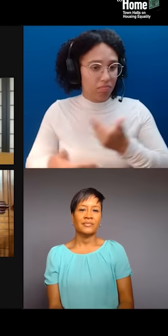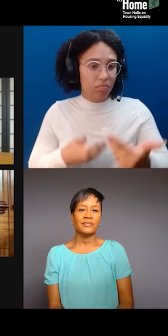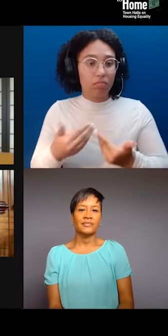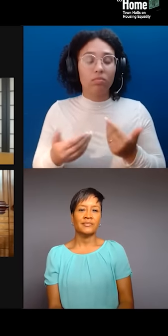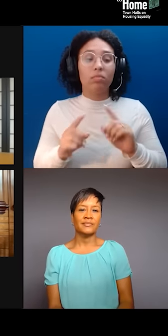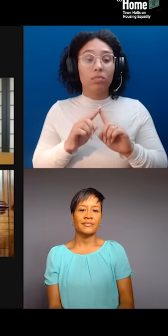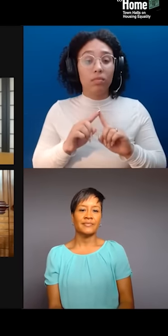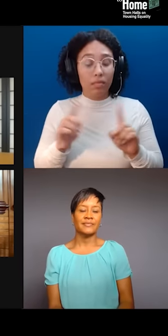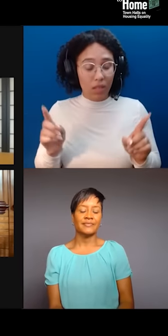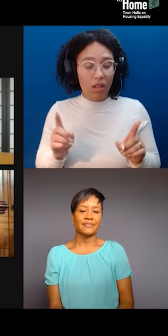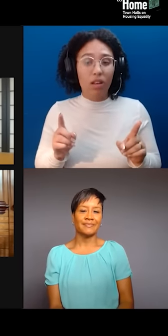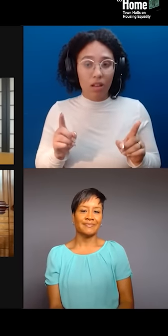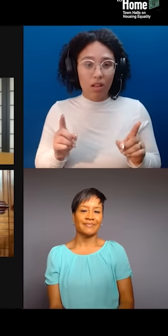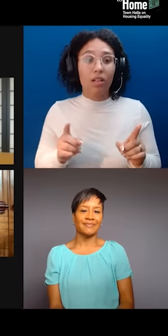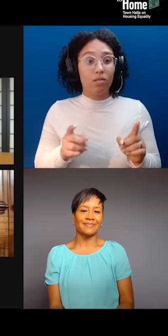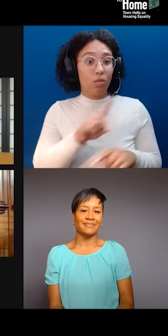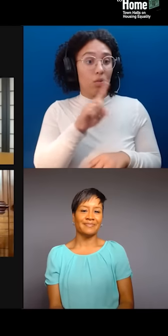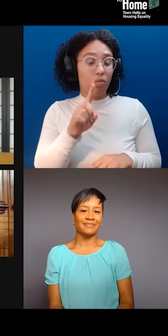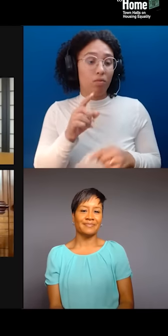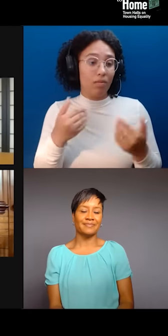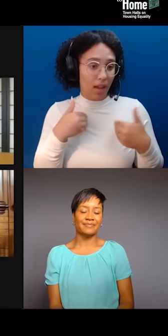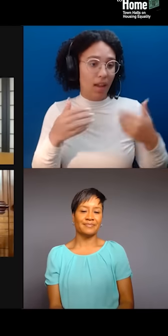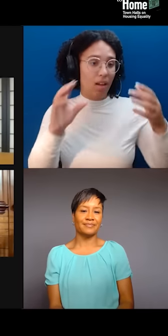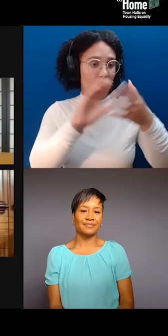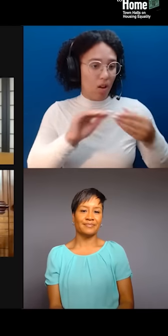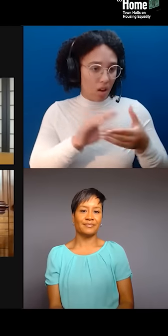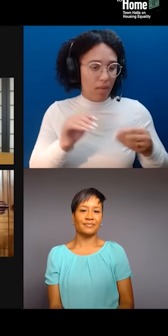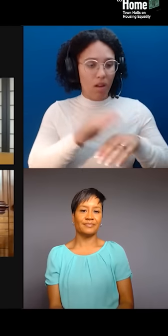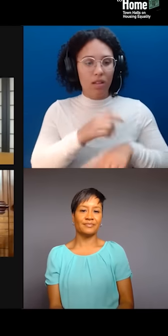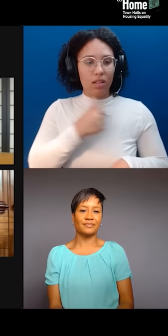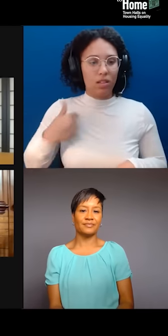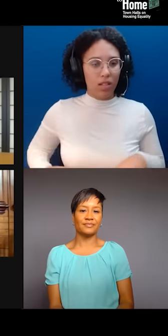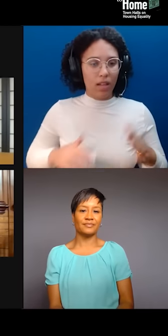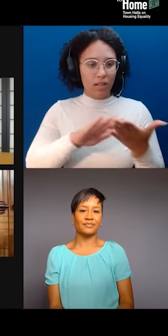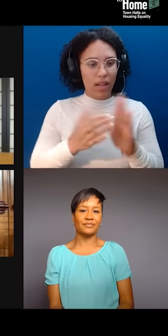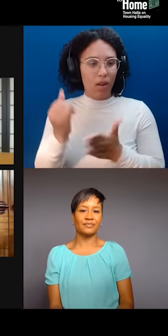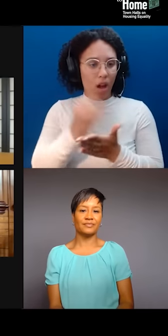on the Chinatown Art Brigade's website that reads, "There is no conversation to be had about gentrification